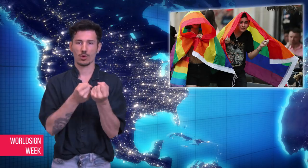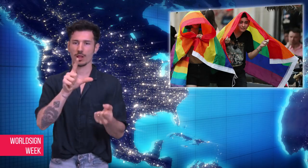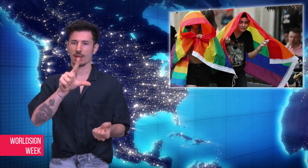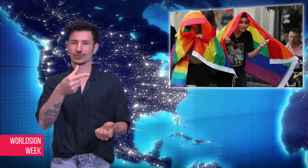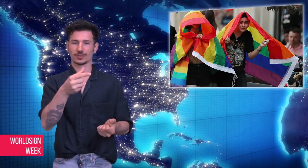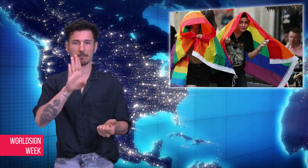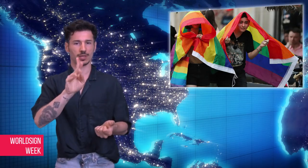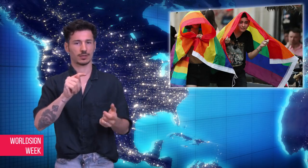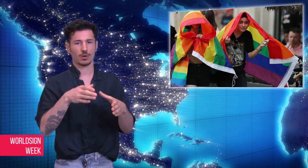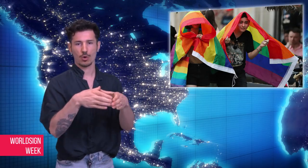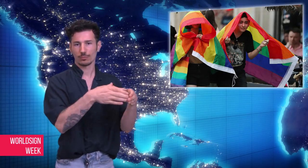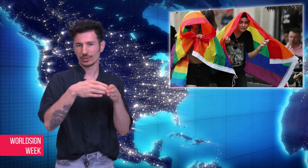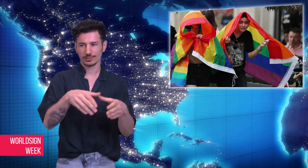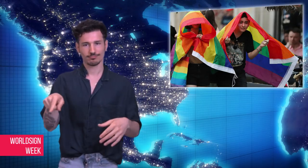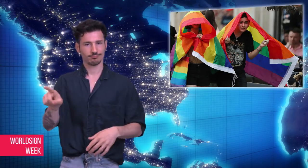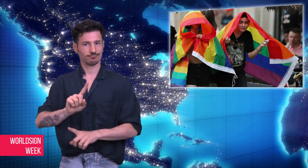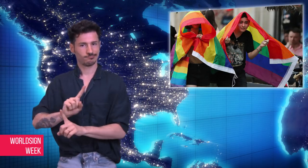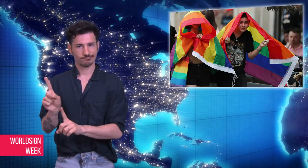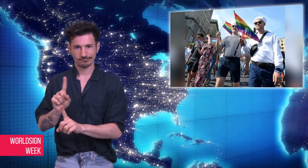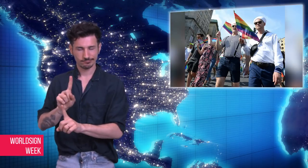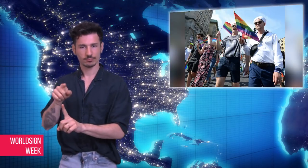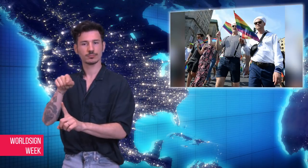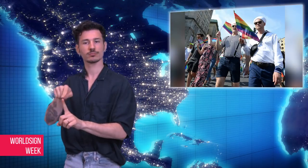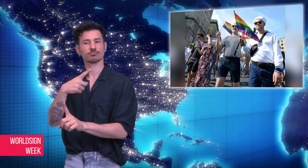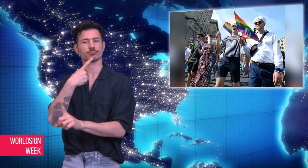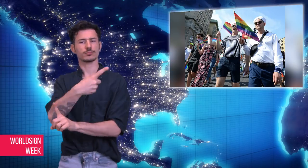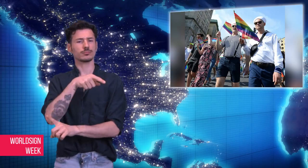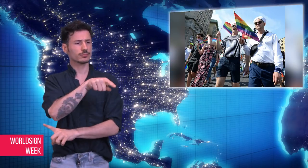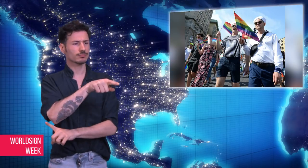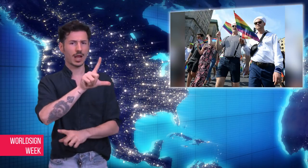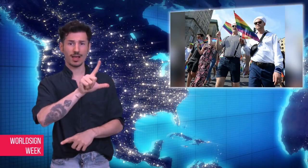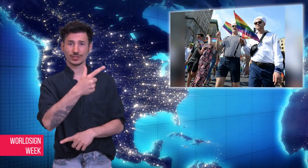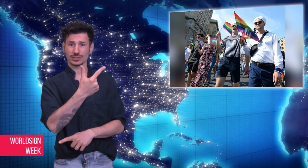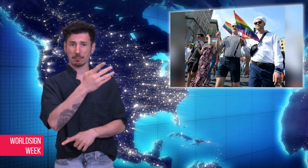The far-right party described the LBGT rights